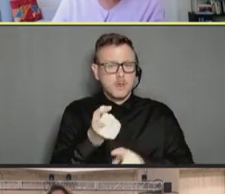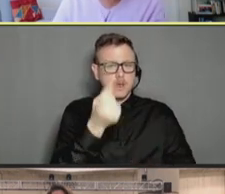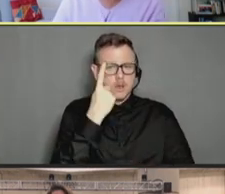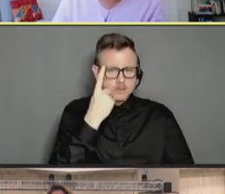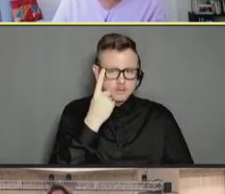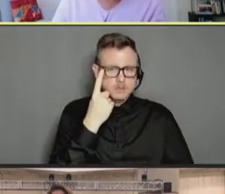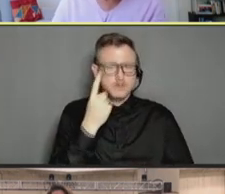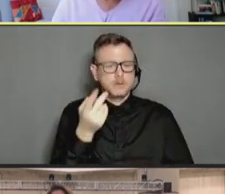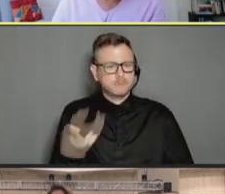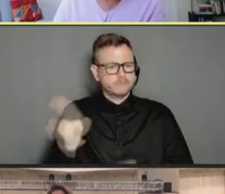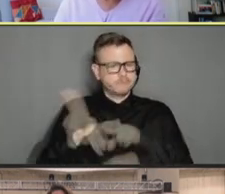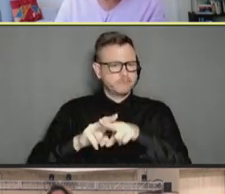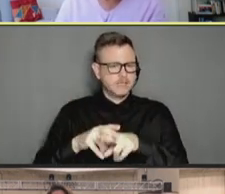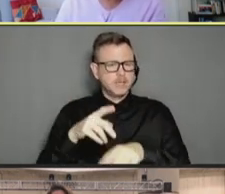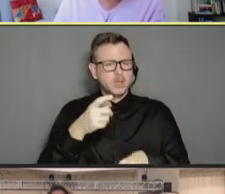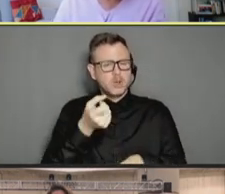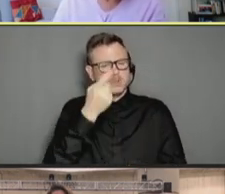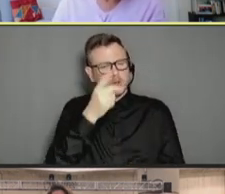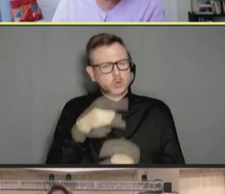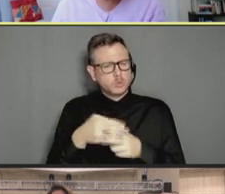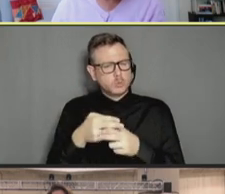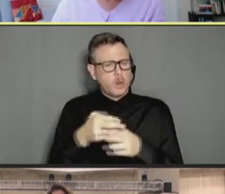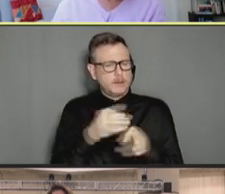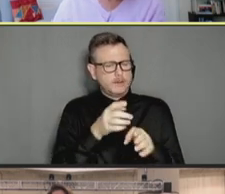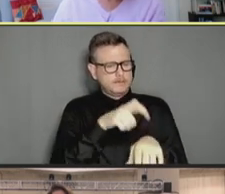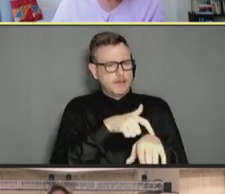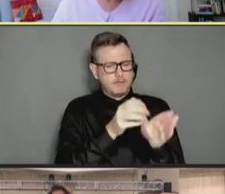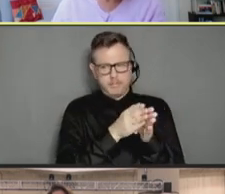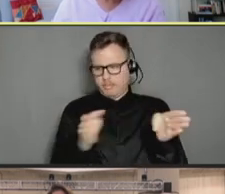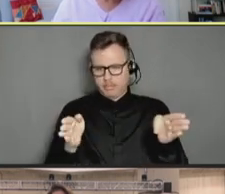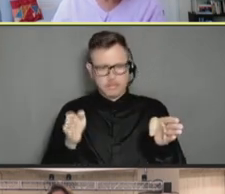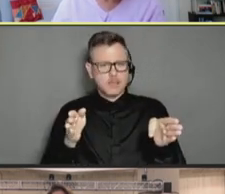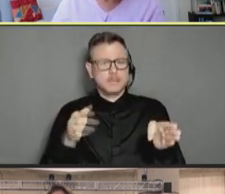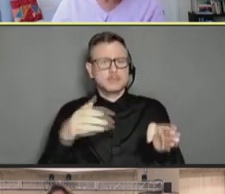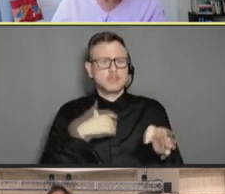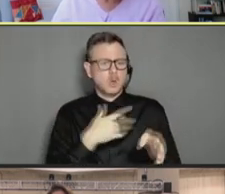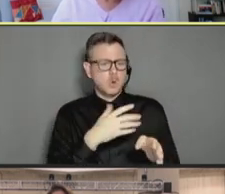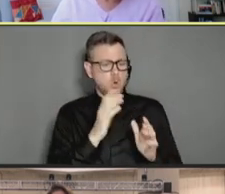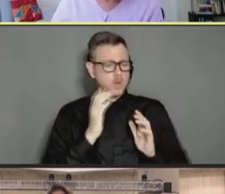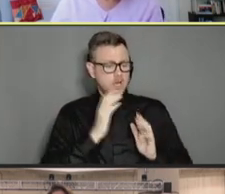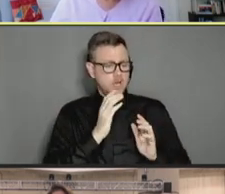But over the past decade, we've had clinicians and patients also have to figure out the marginal